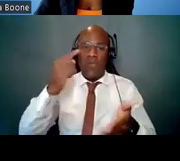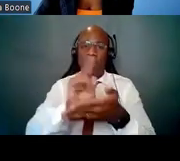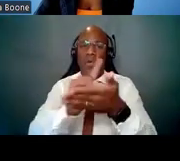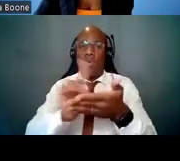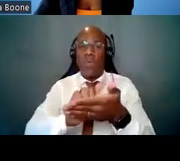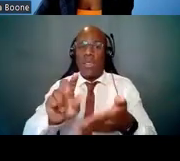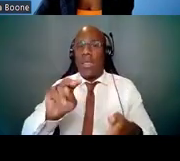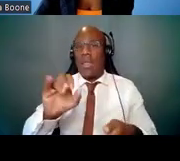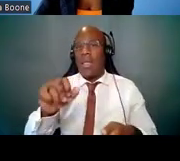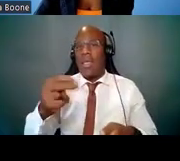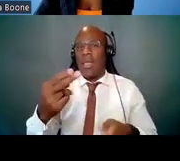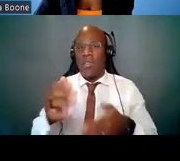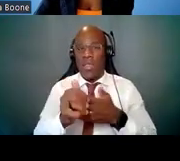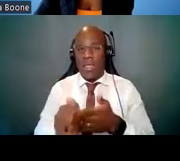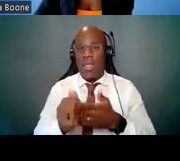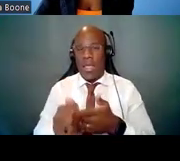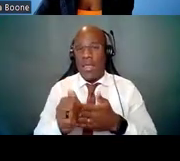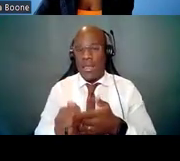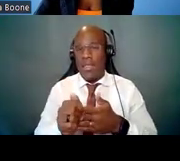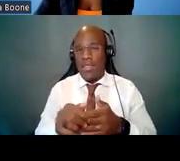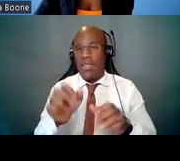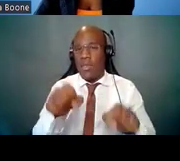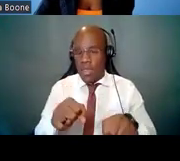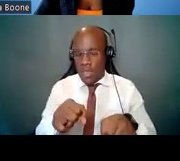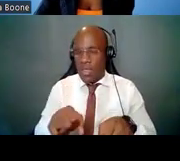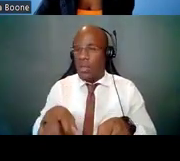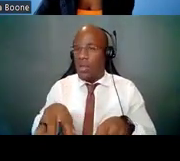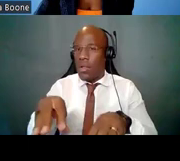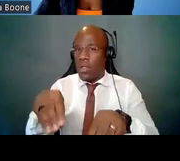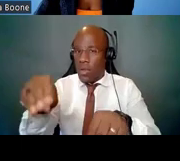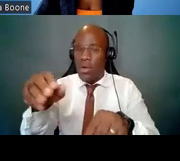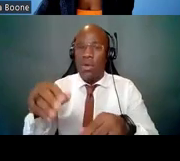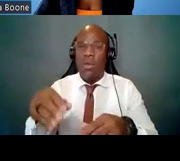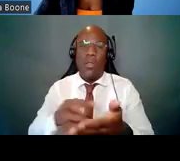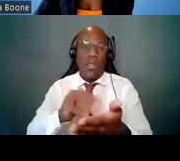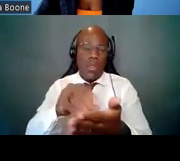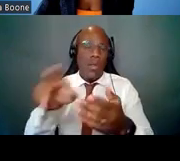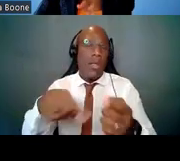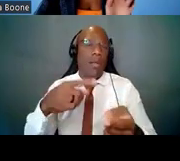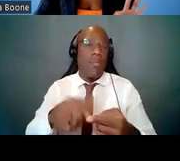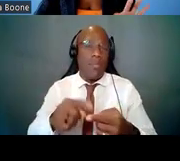NIH funding opportunity announcements. Remember, funding opportunity announcements are the means